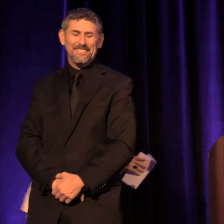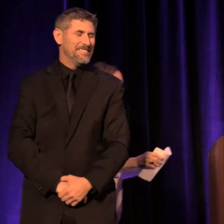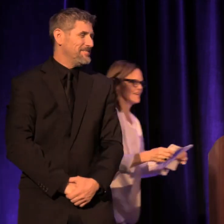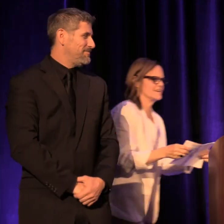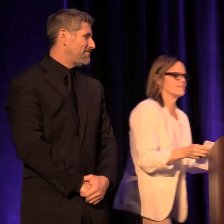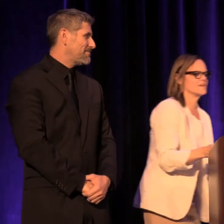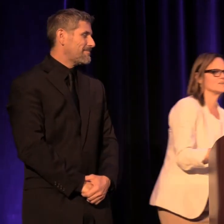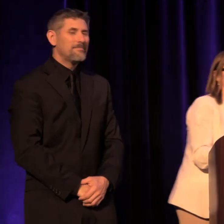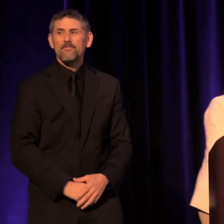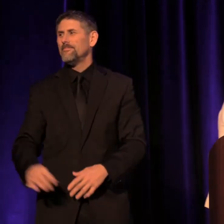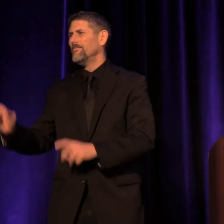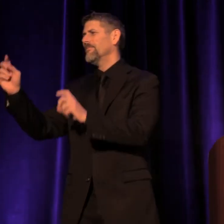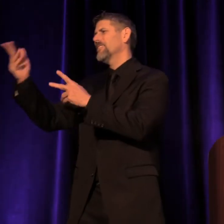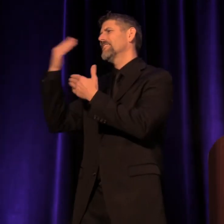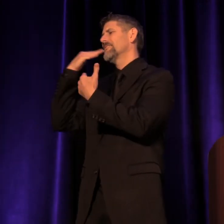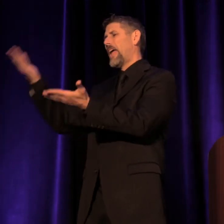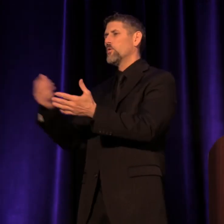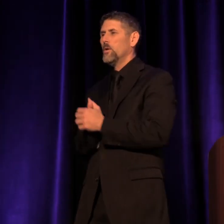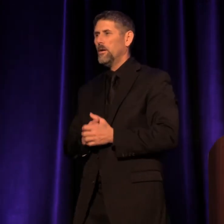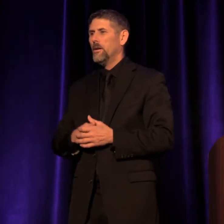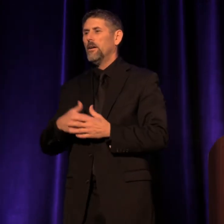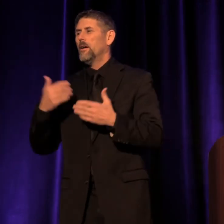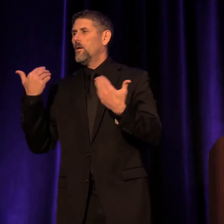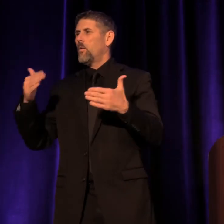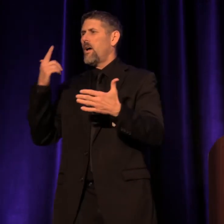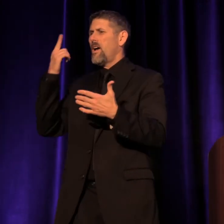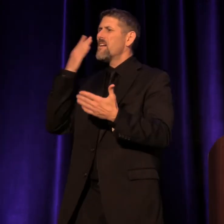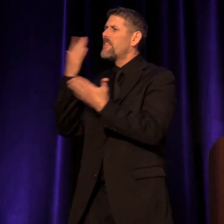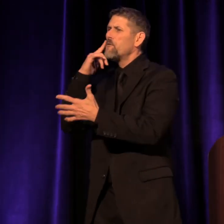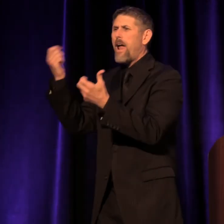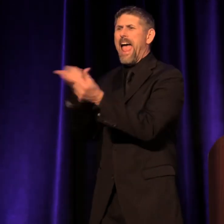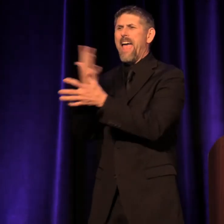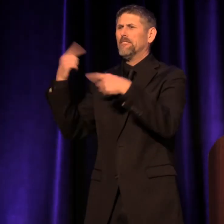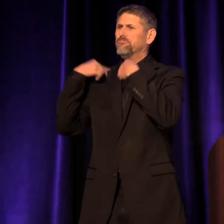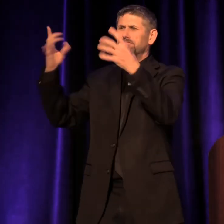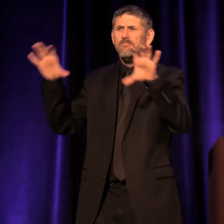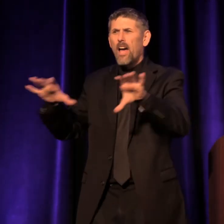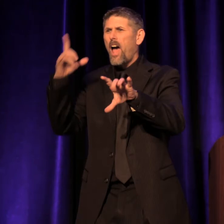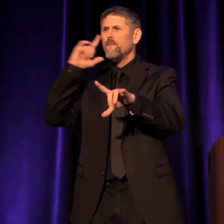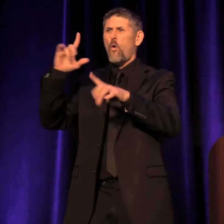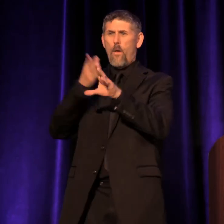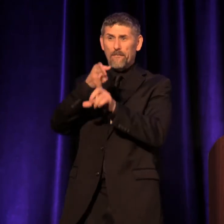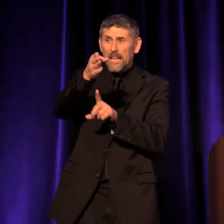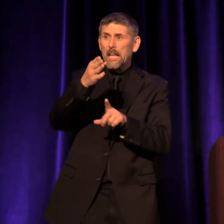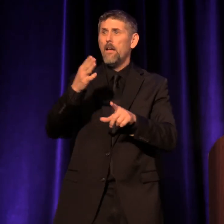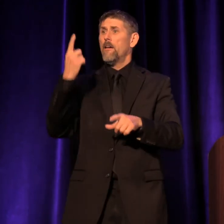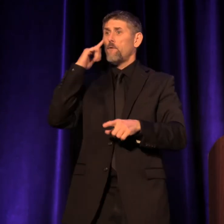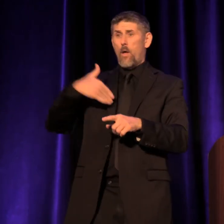Okay, thank you, Linda. Thank you for all that you've done for the field, all of the young people whose lives you've changed,